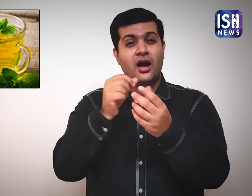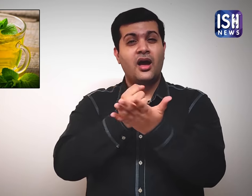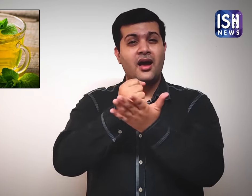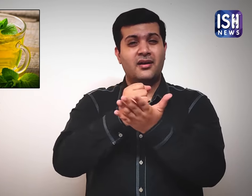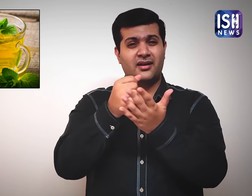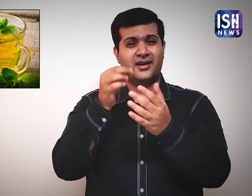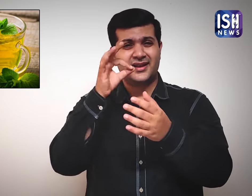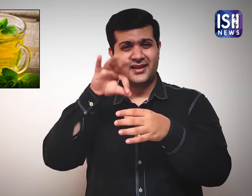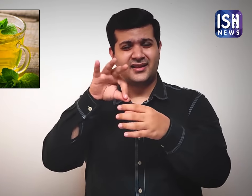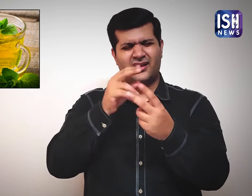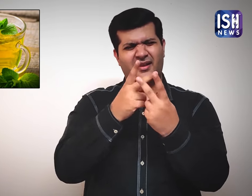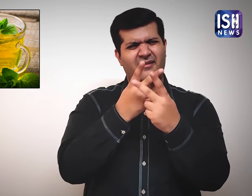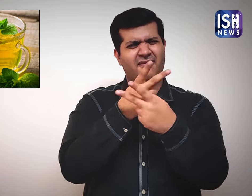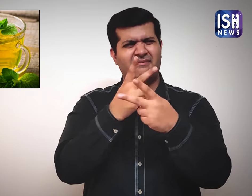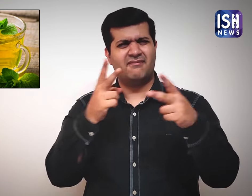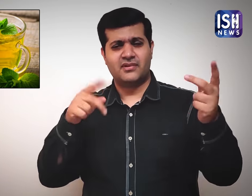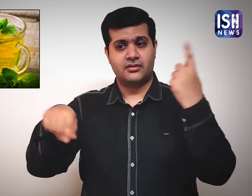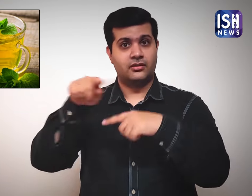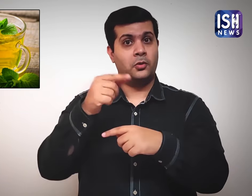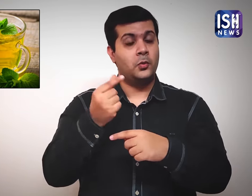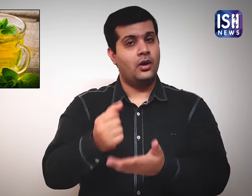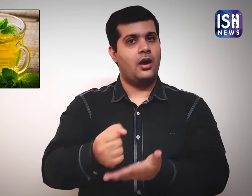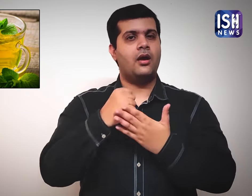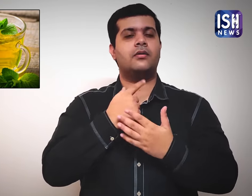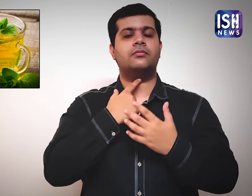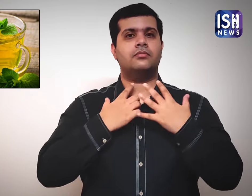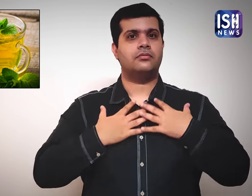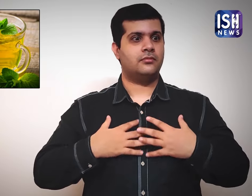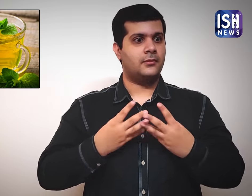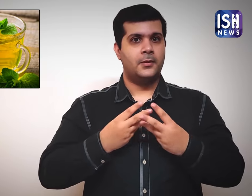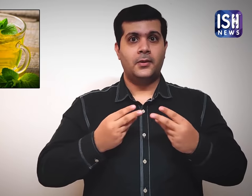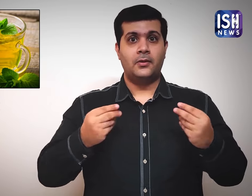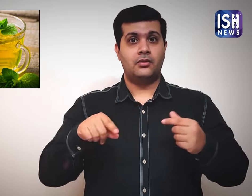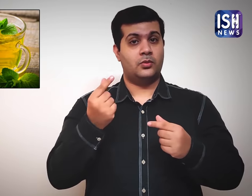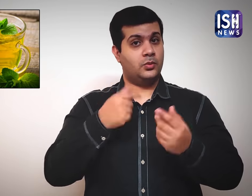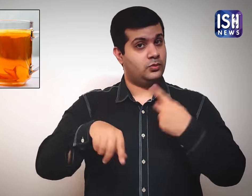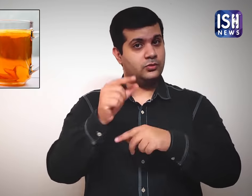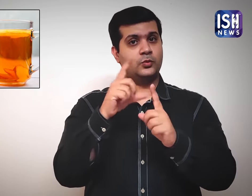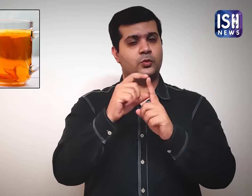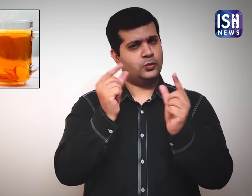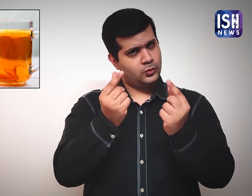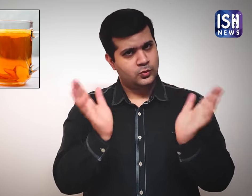There are many other variants of herbal tea which are useful.